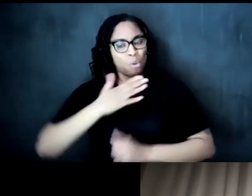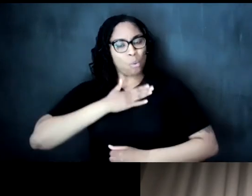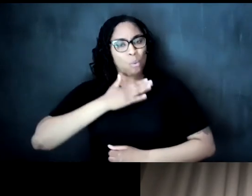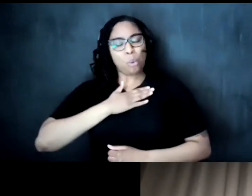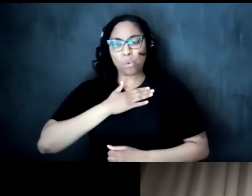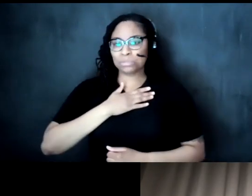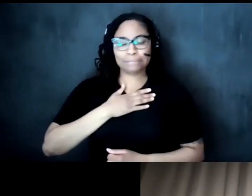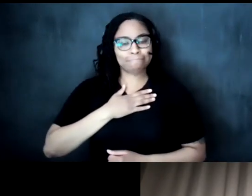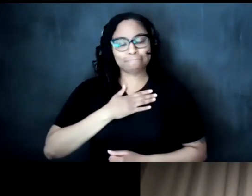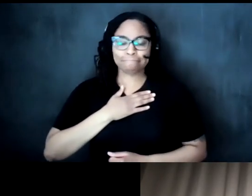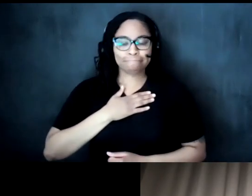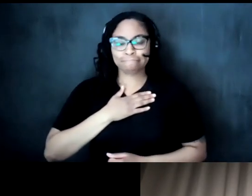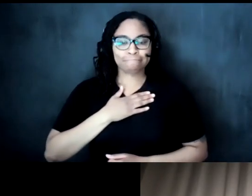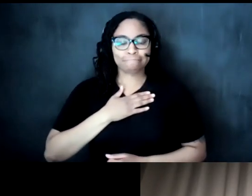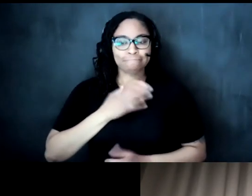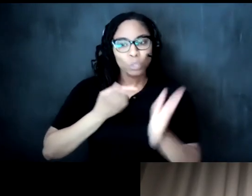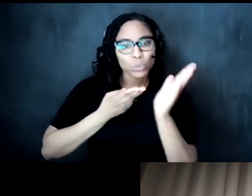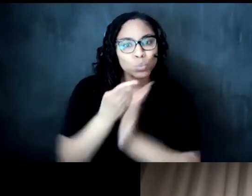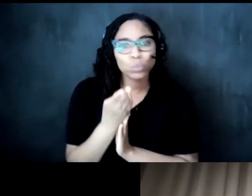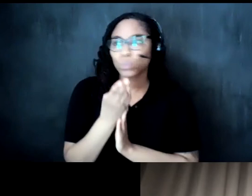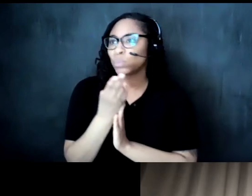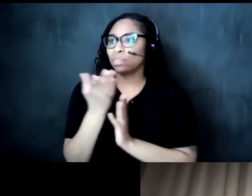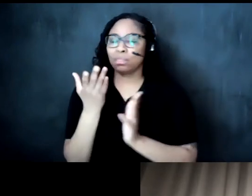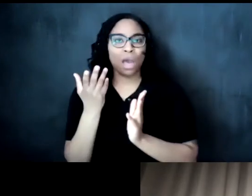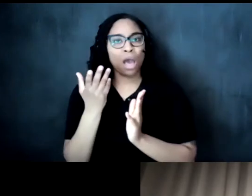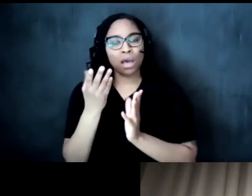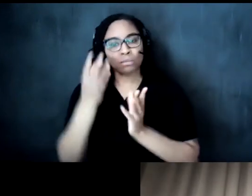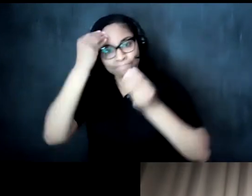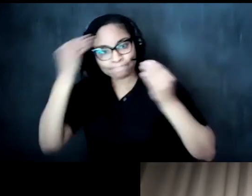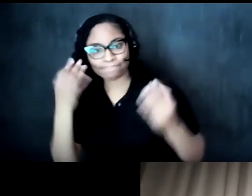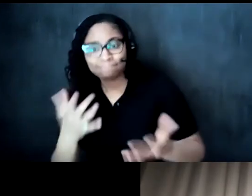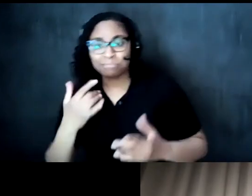in the in the earth in the universe right um whether that's the performative arts creative arts